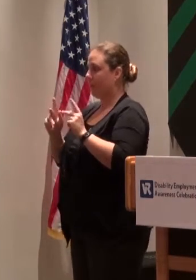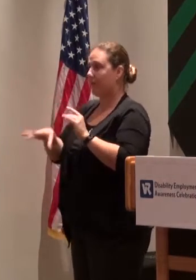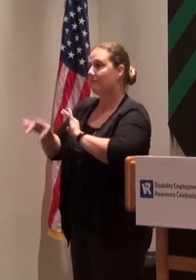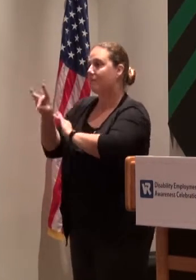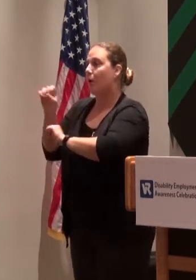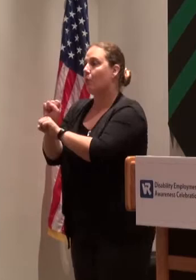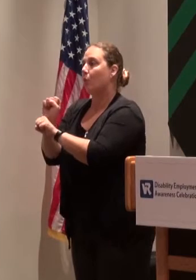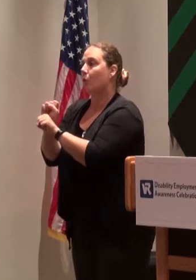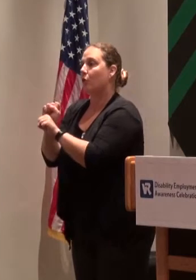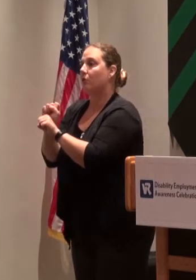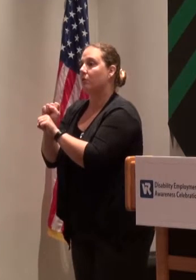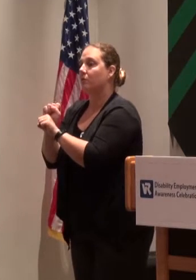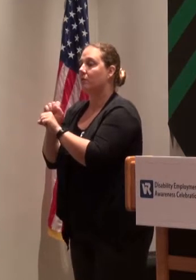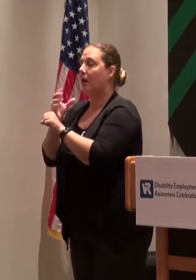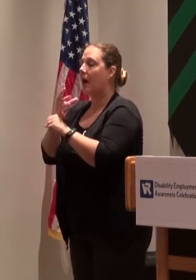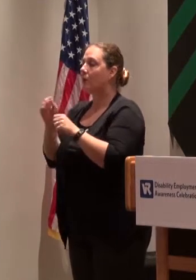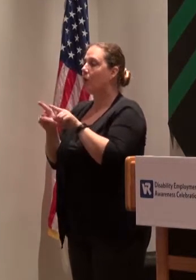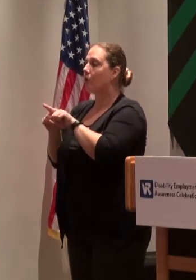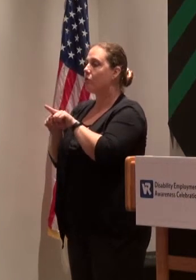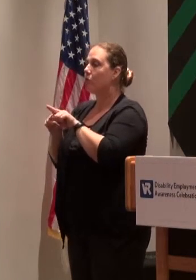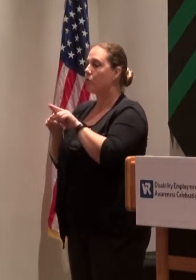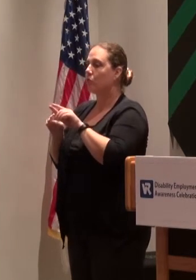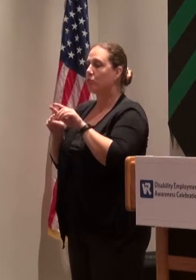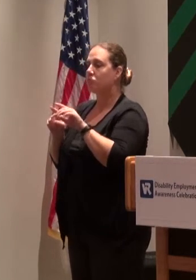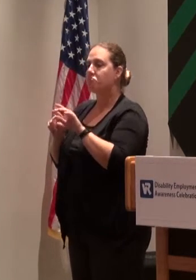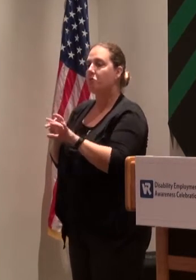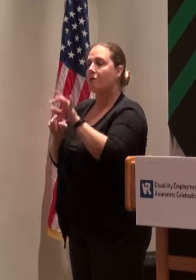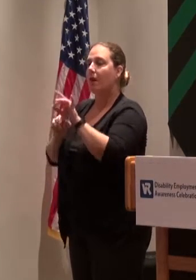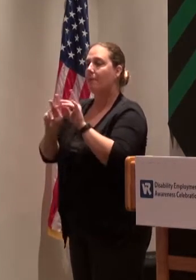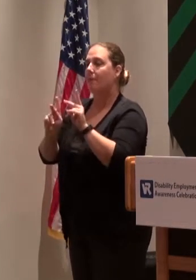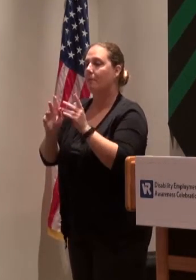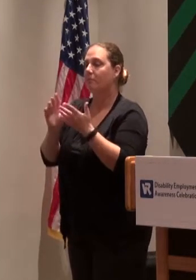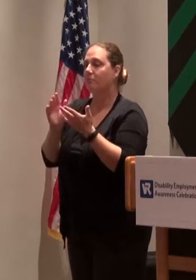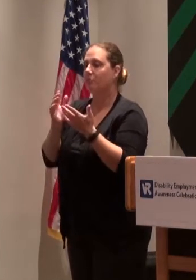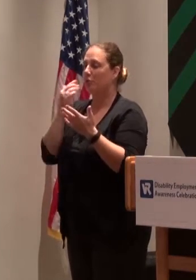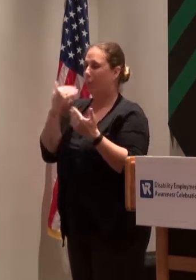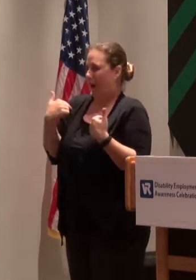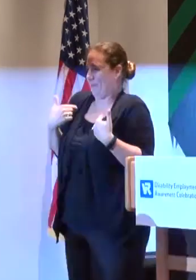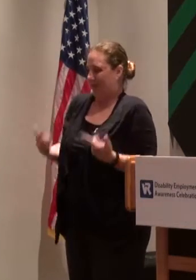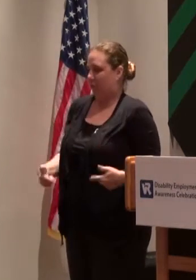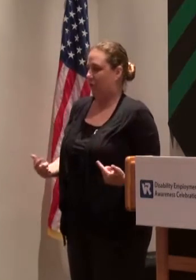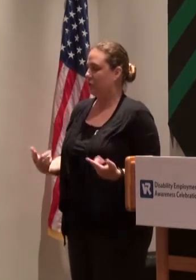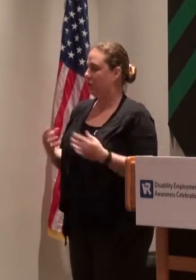but just to find people that, you know, even though I'm in a wheelchair and even though